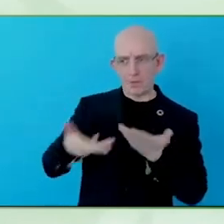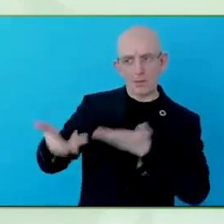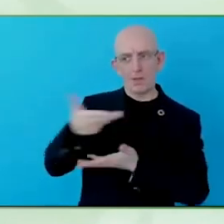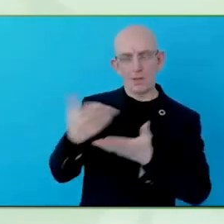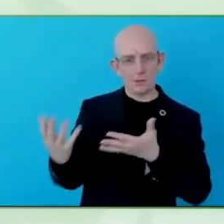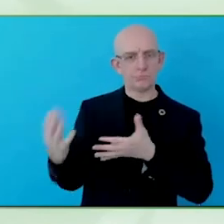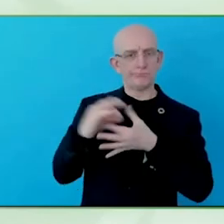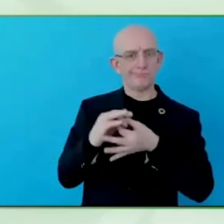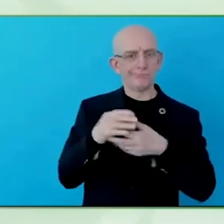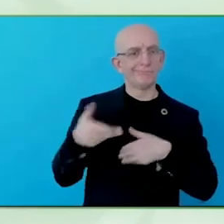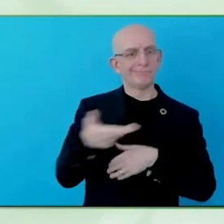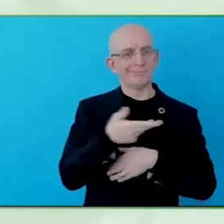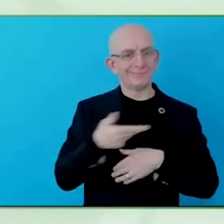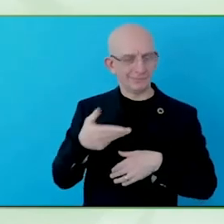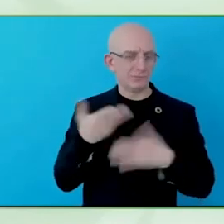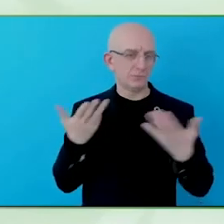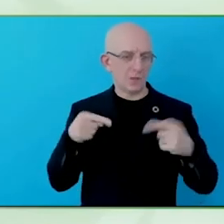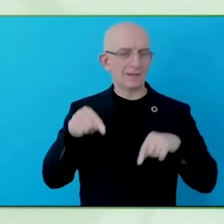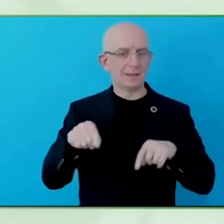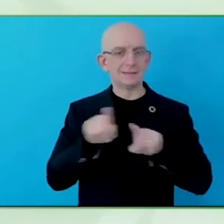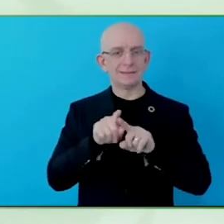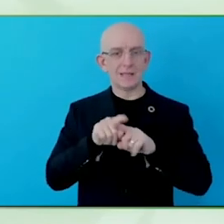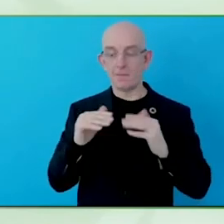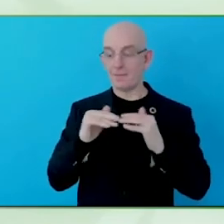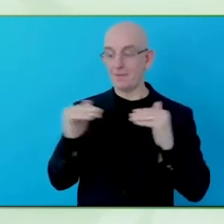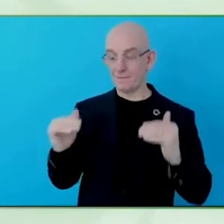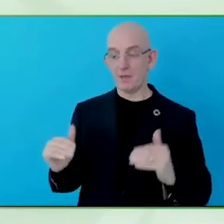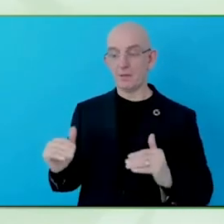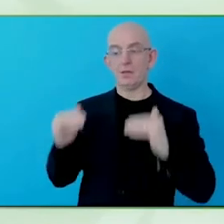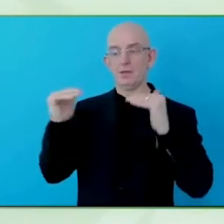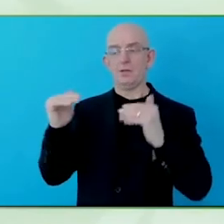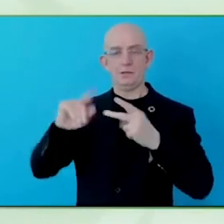self-assessment tool of a global network is really targeting what it